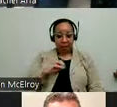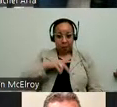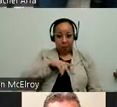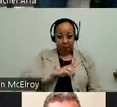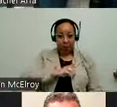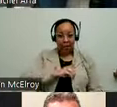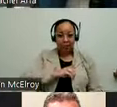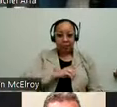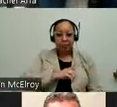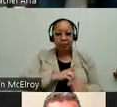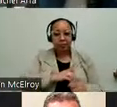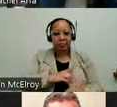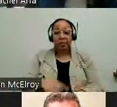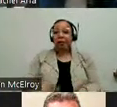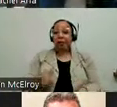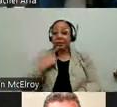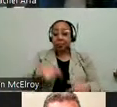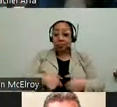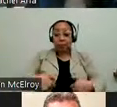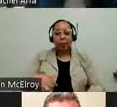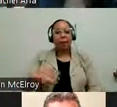says Mayor's Office for People with Disabilities. And we see future